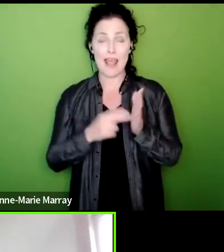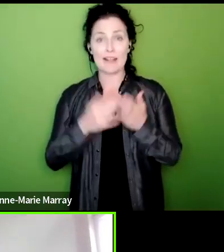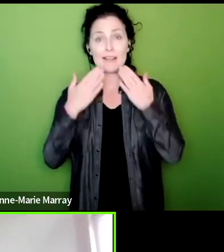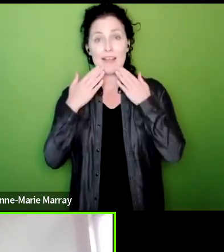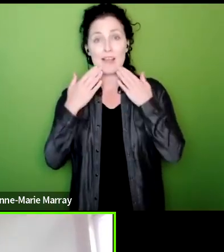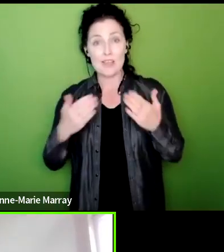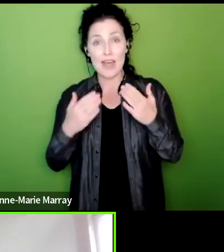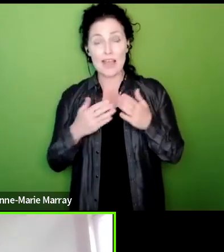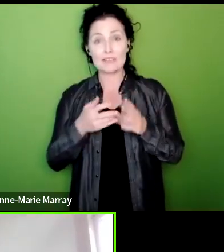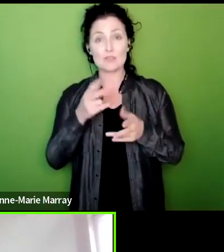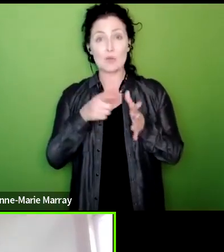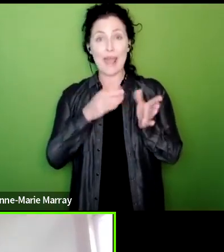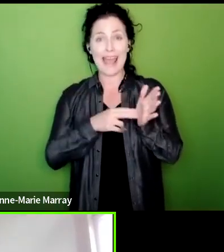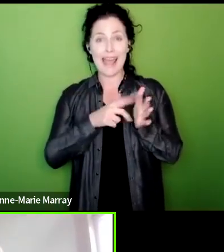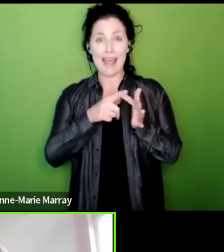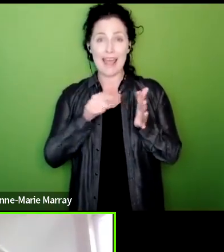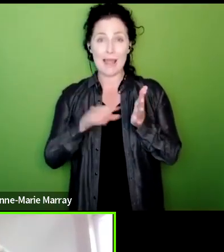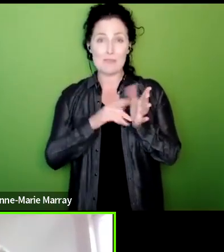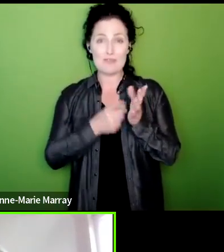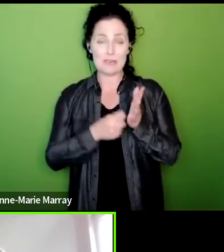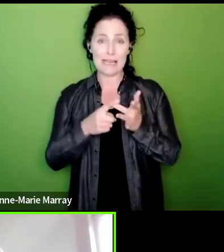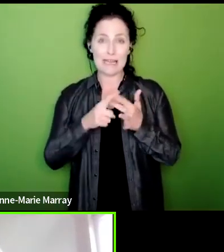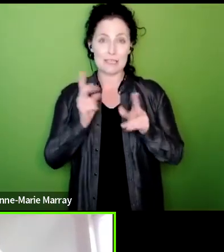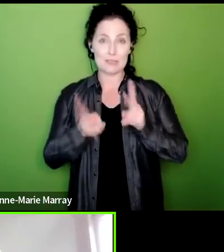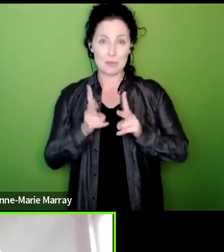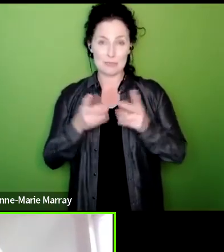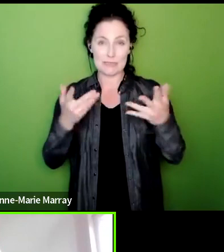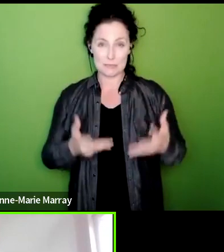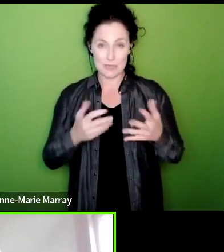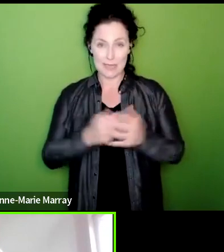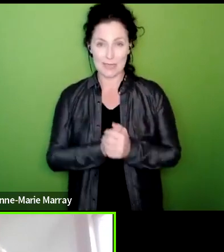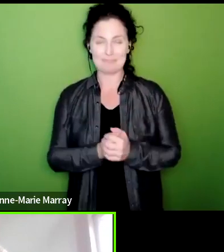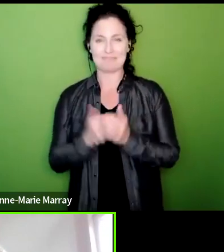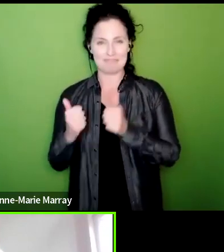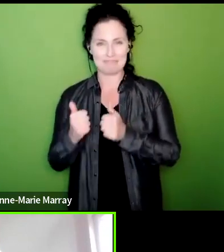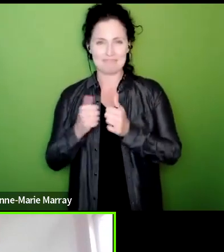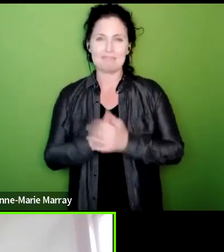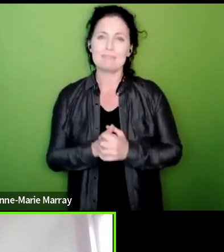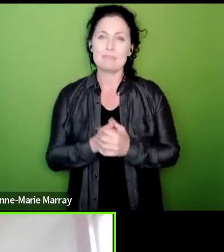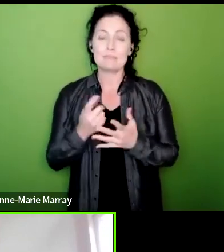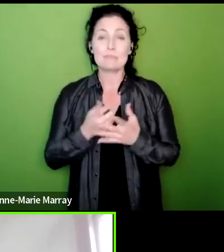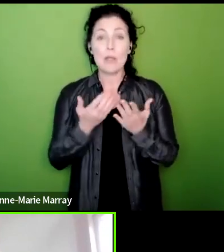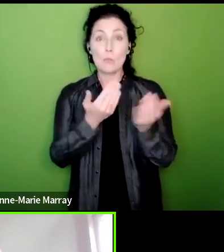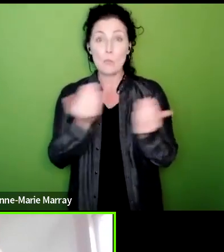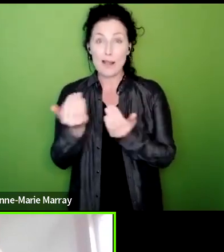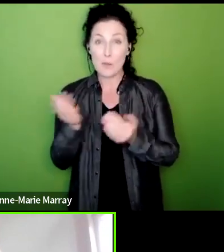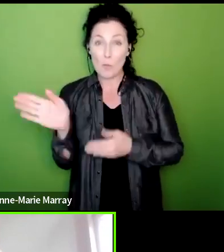for doing the the signing for us and can I welcome all members who are joining us on on Facebook live